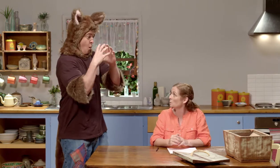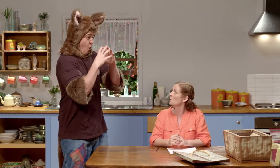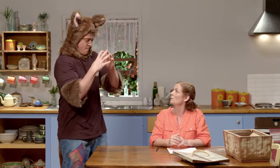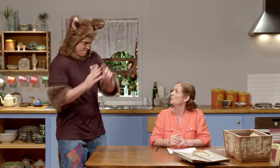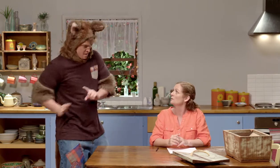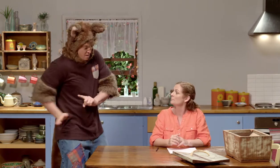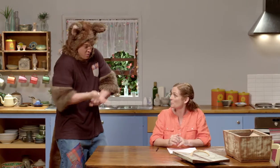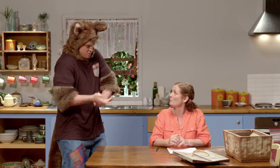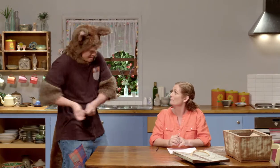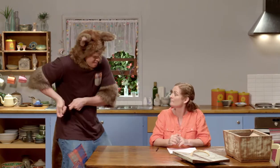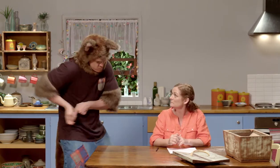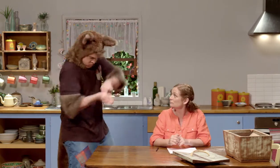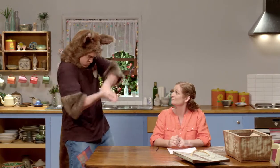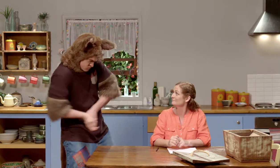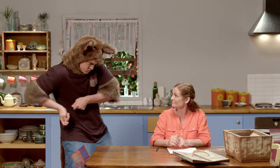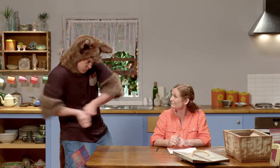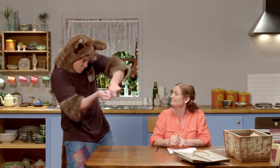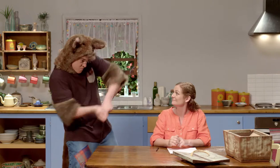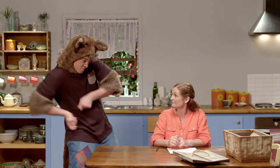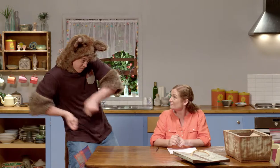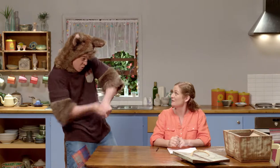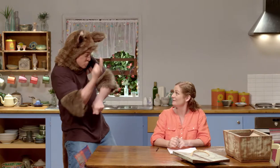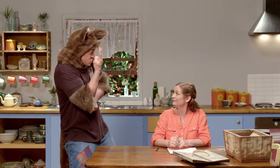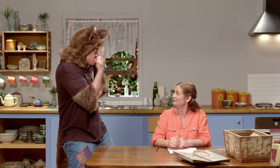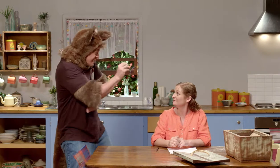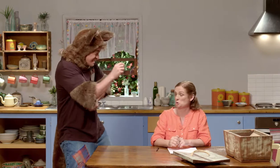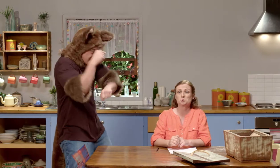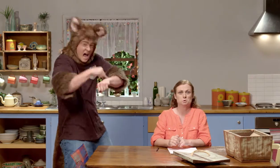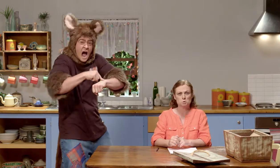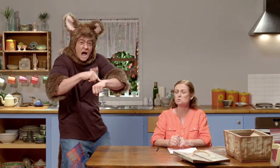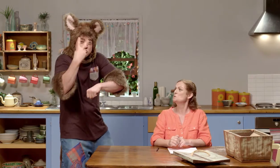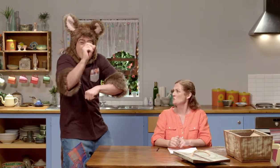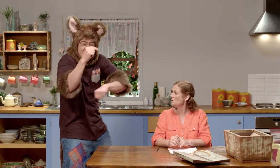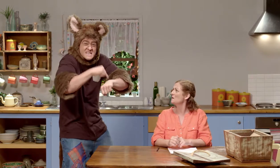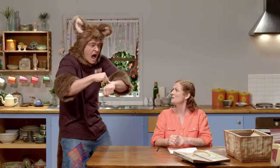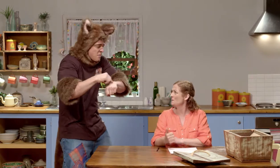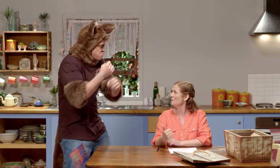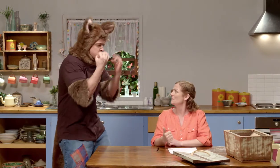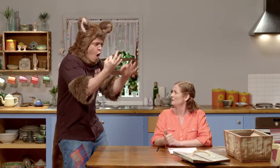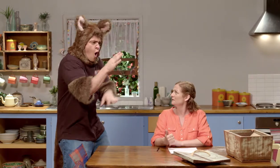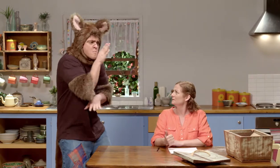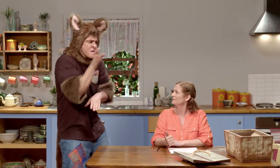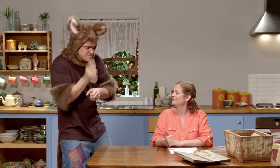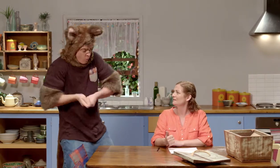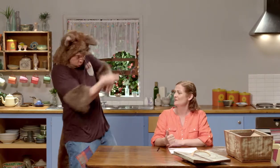that I hit my ball on my string with my cricket bat 20 times without missing.